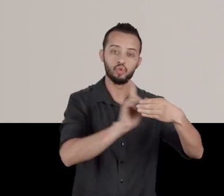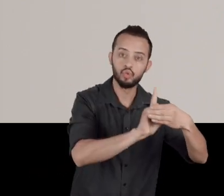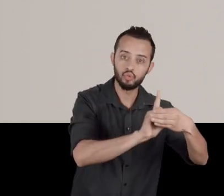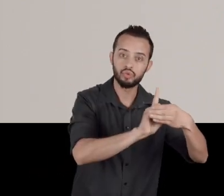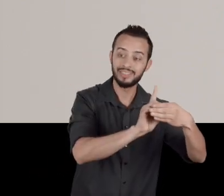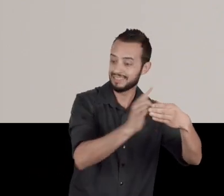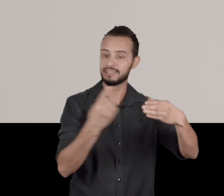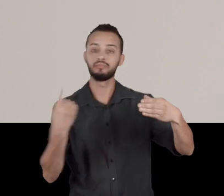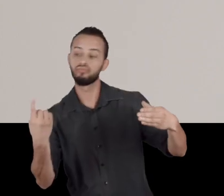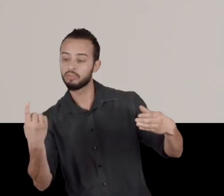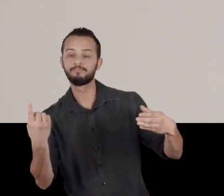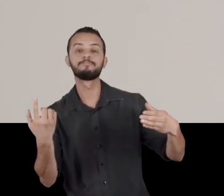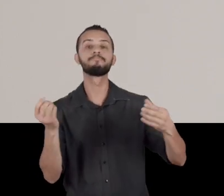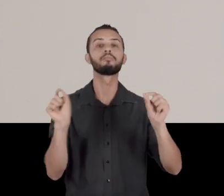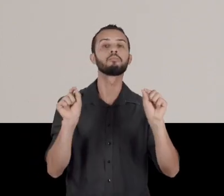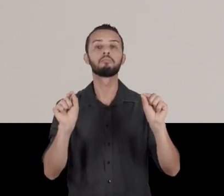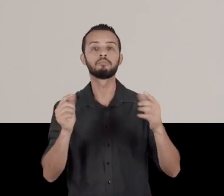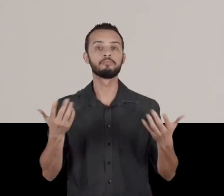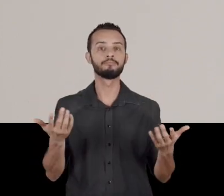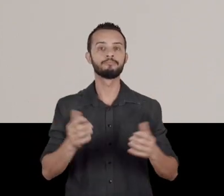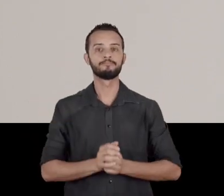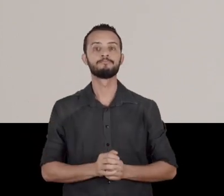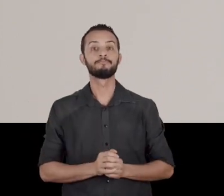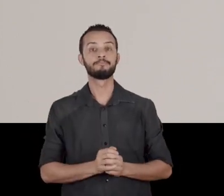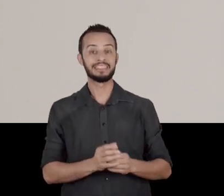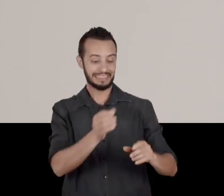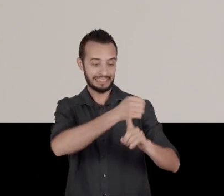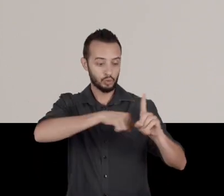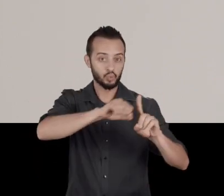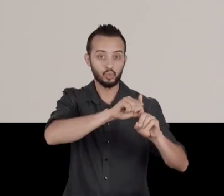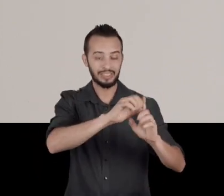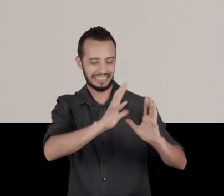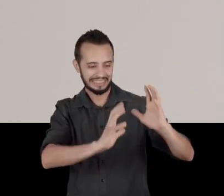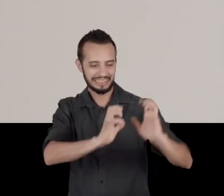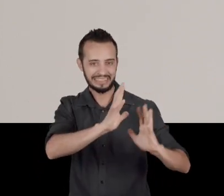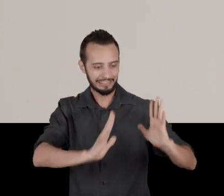who isn't part of that nation, the internal conflicts